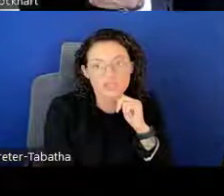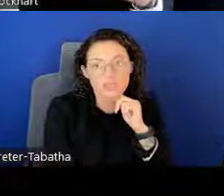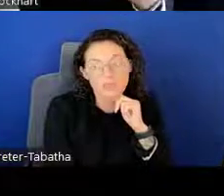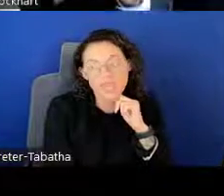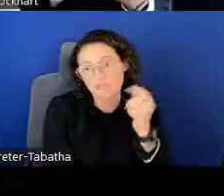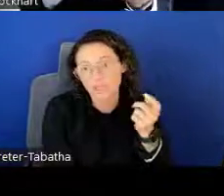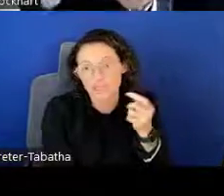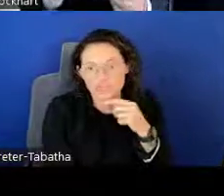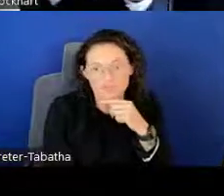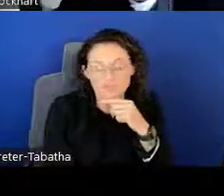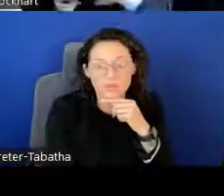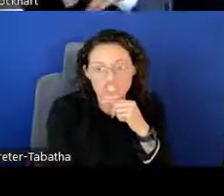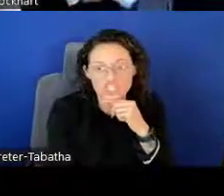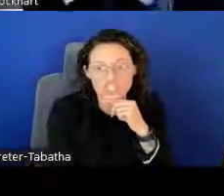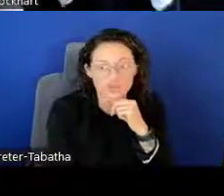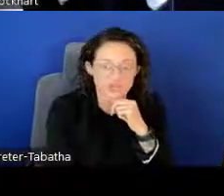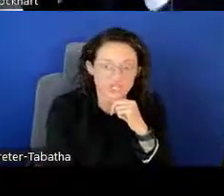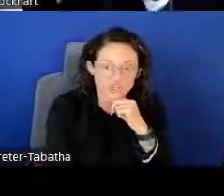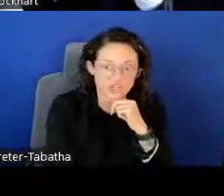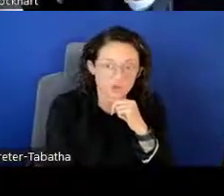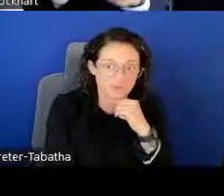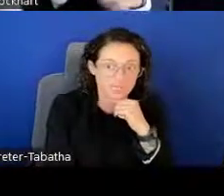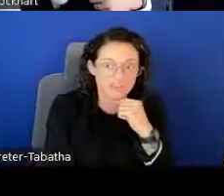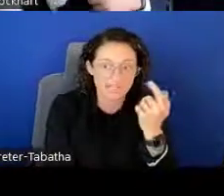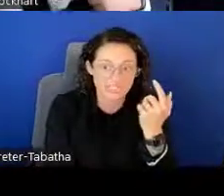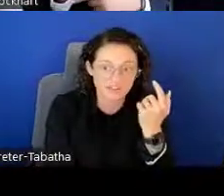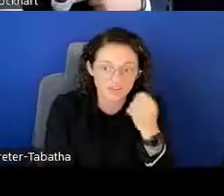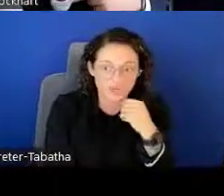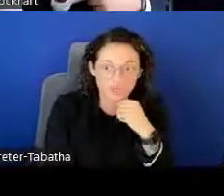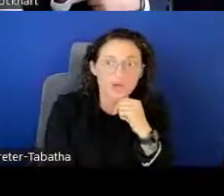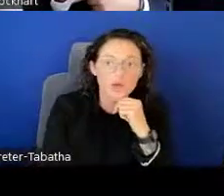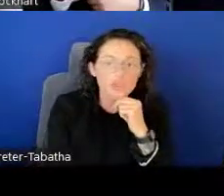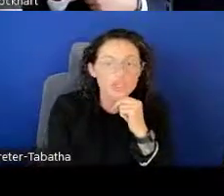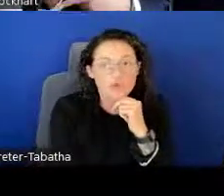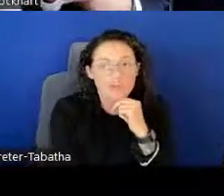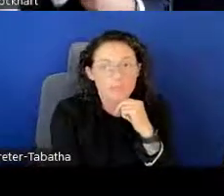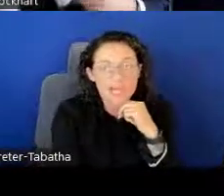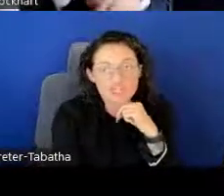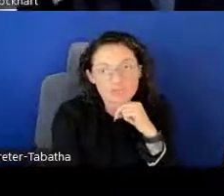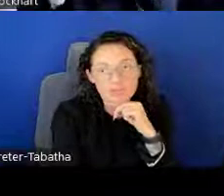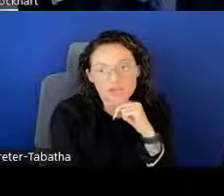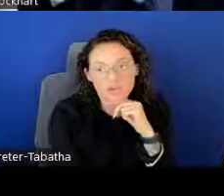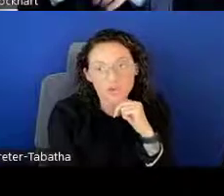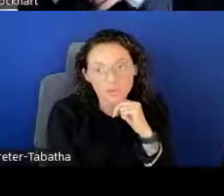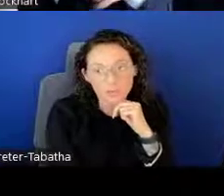You may feel unsure of which Institute or Center would be the best fit for you. We do have a Matchmaker tool,